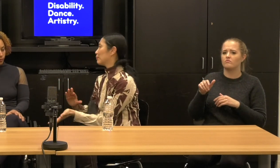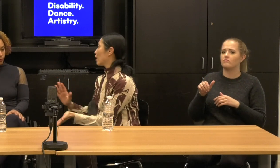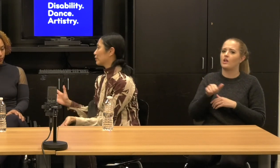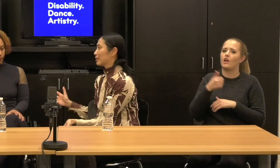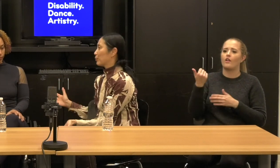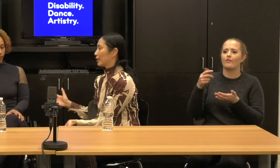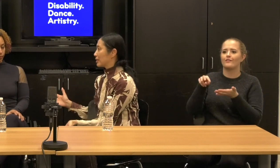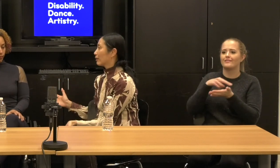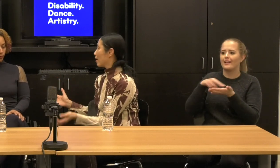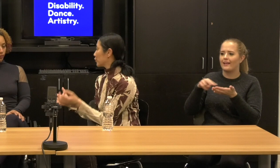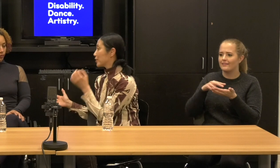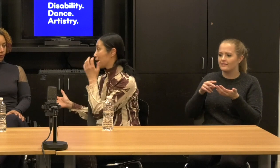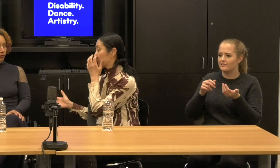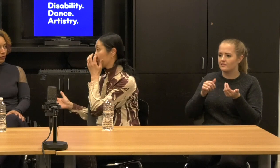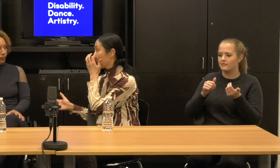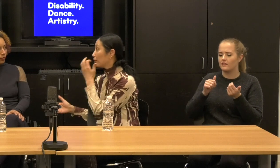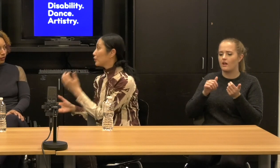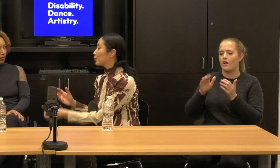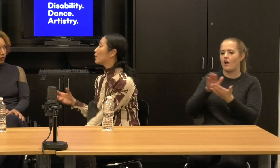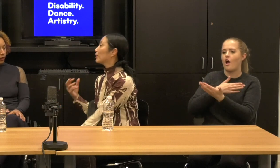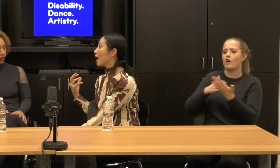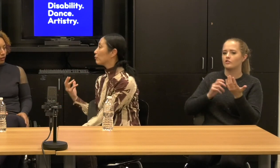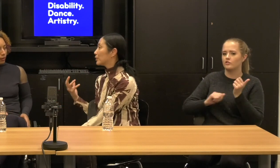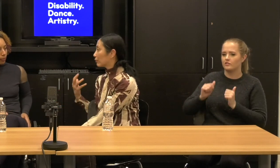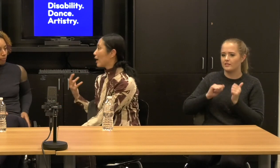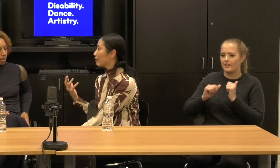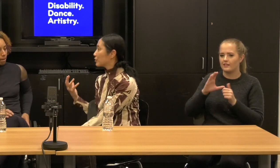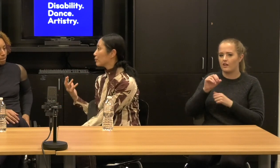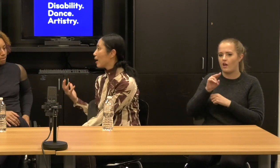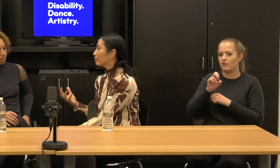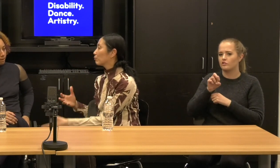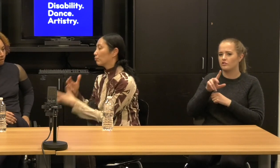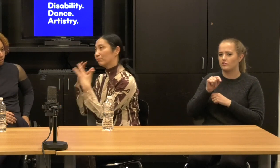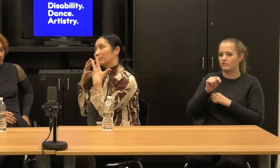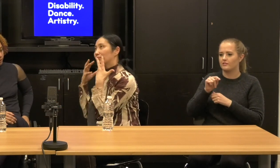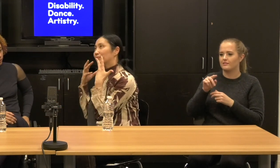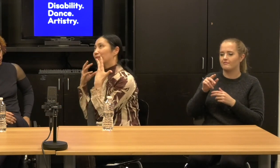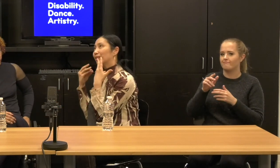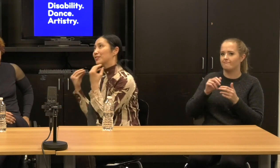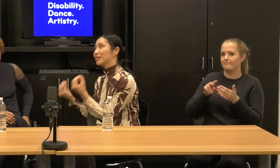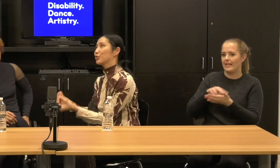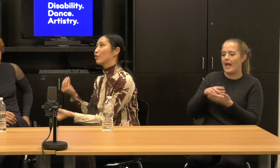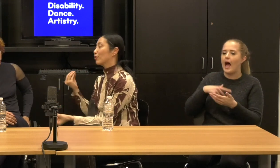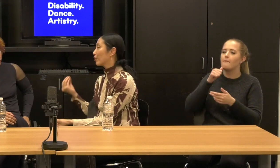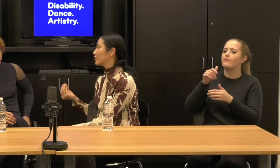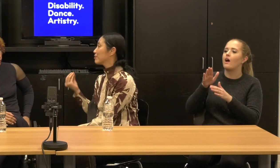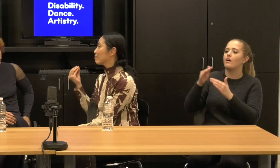I'm not putting down concert dancer then you don't have, we don't have to insist on artists